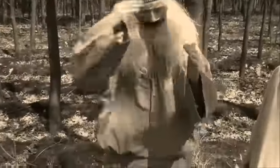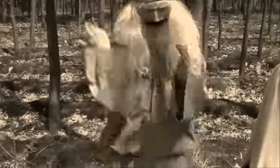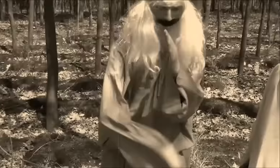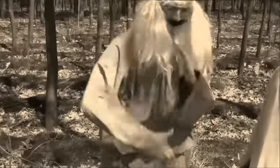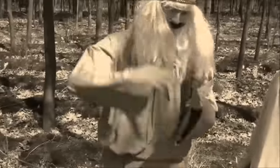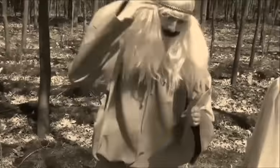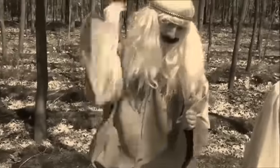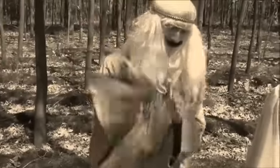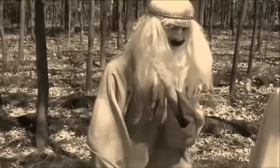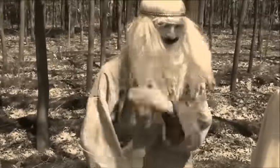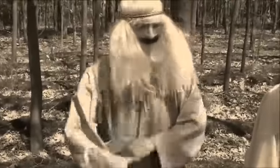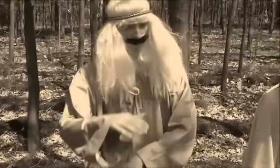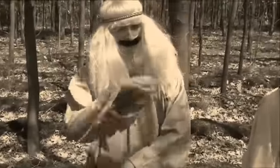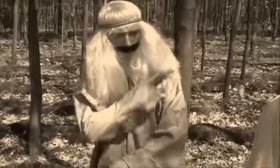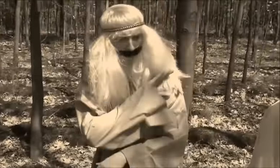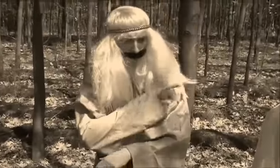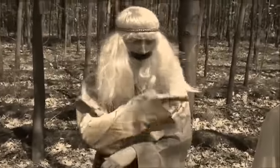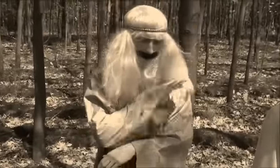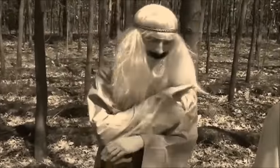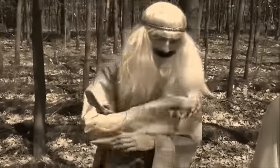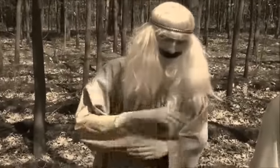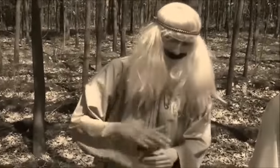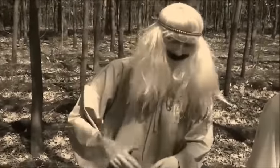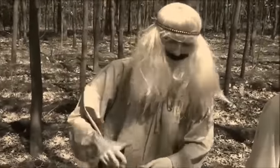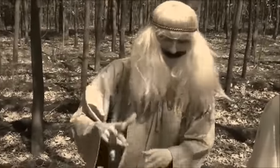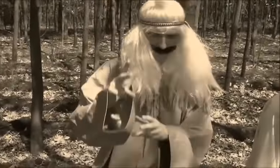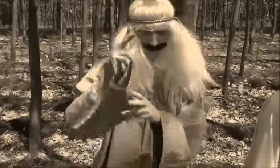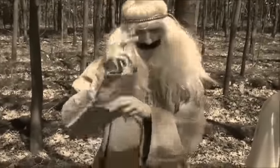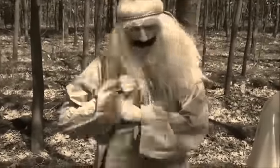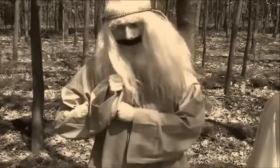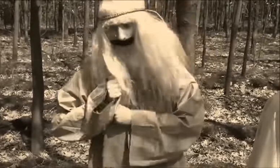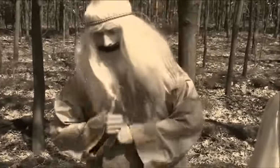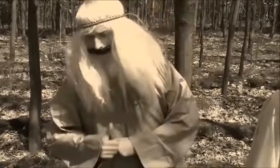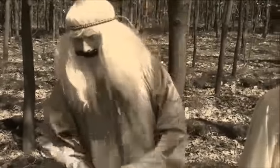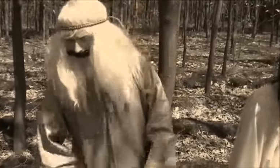We have lost so many warriors.